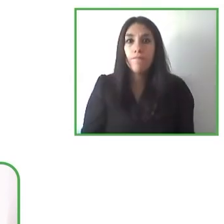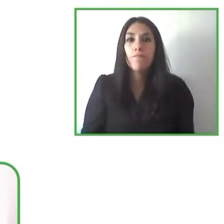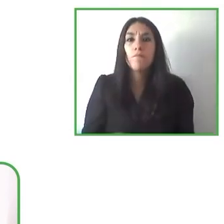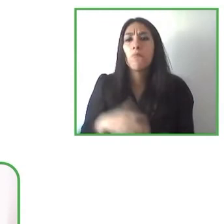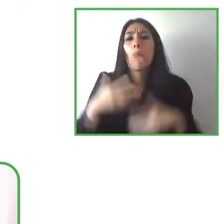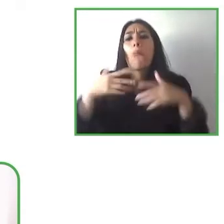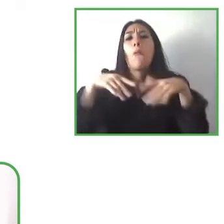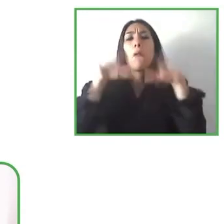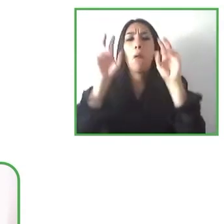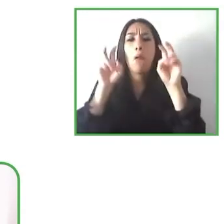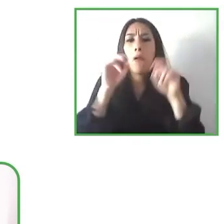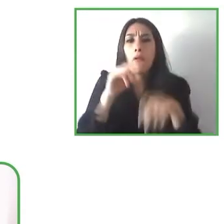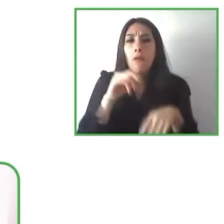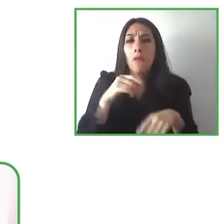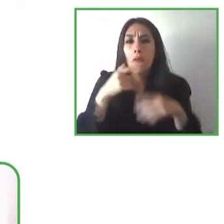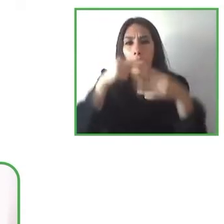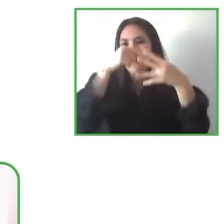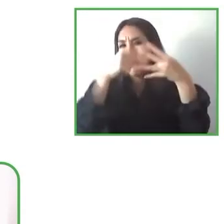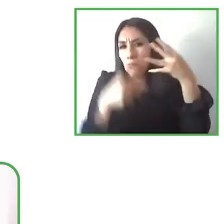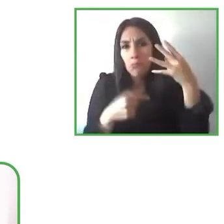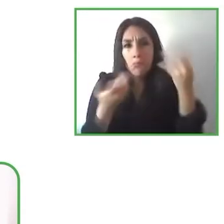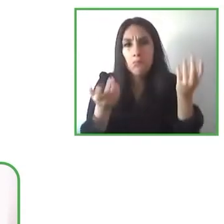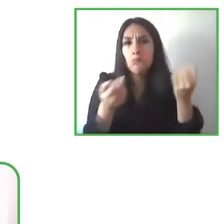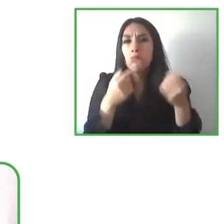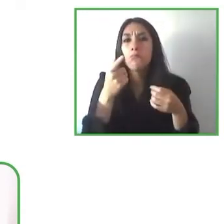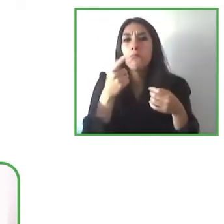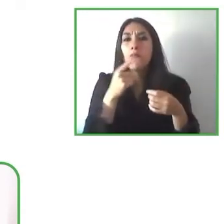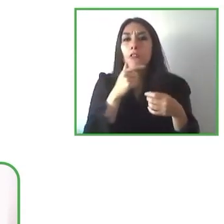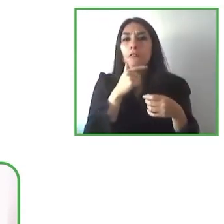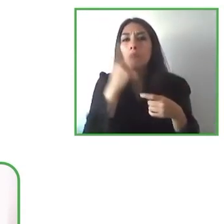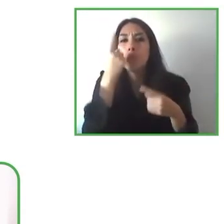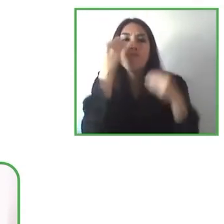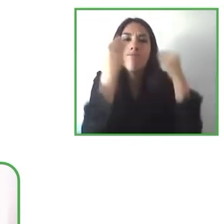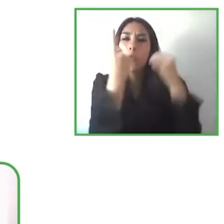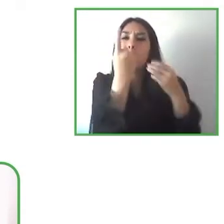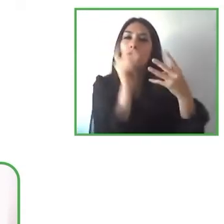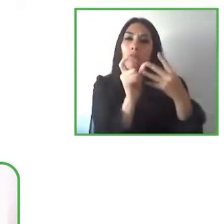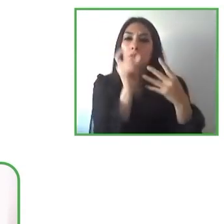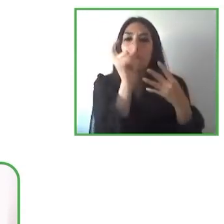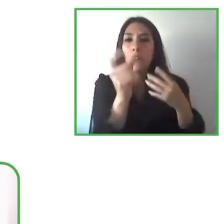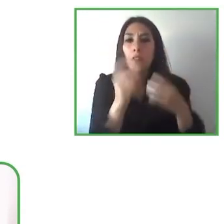want as a summary very brief. We're going to start first with Pablo.